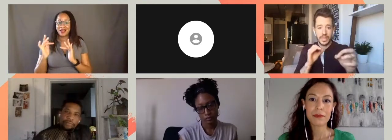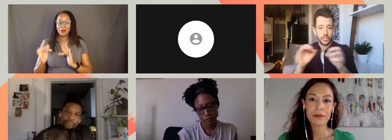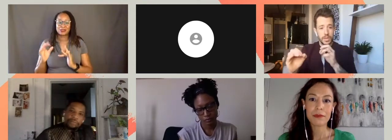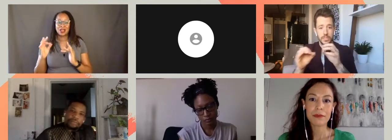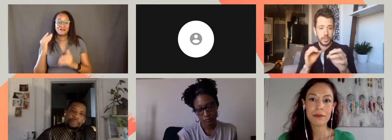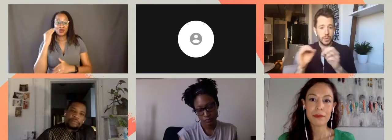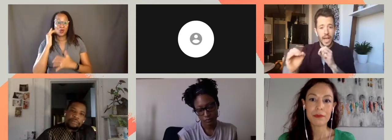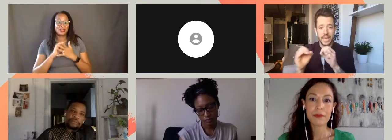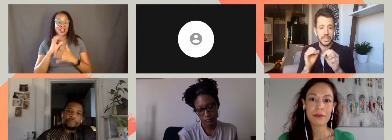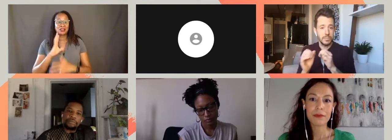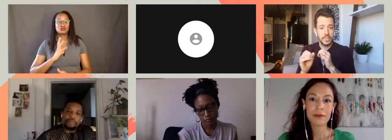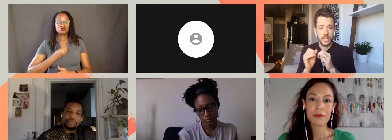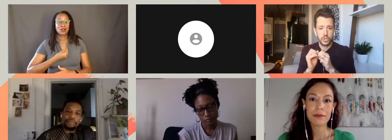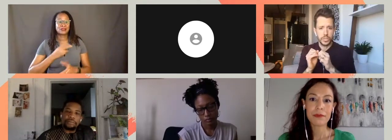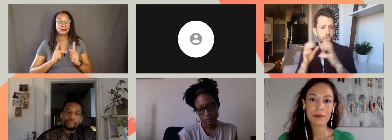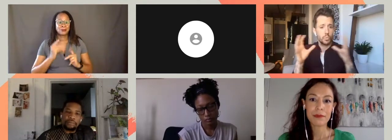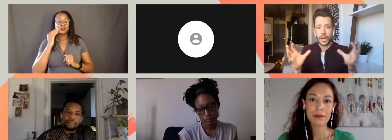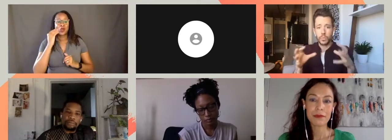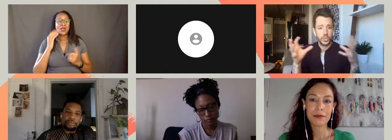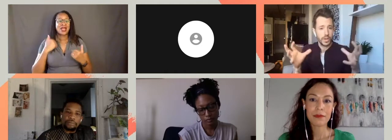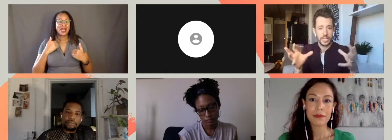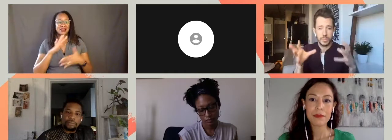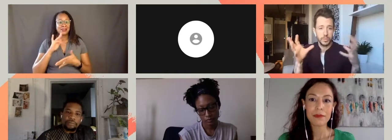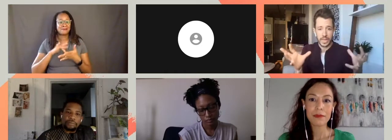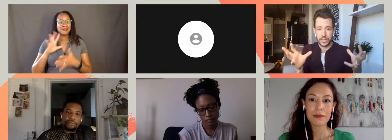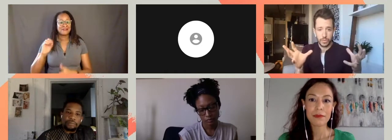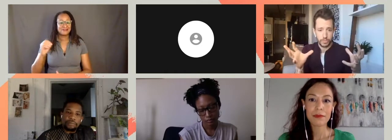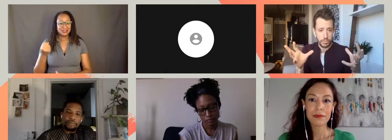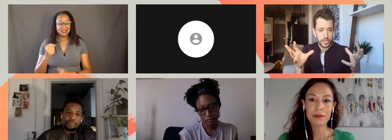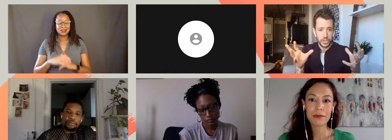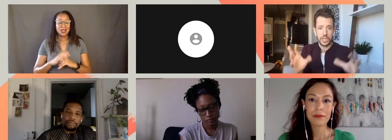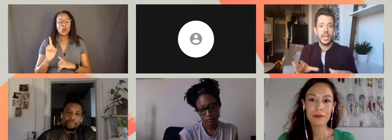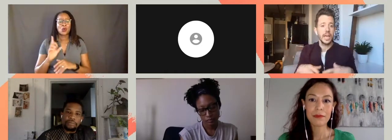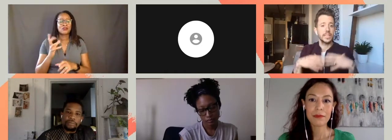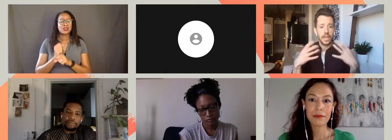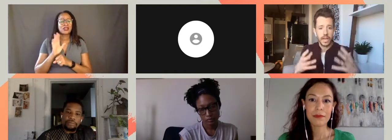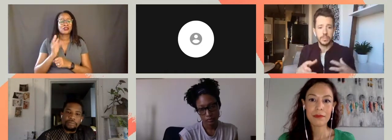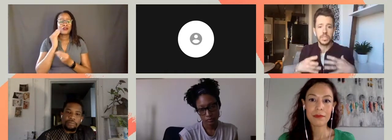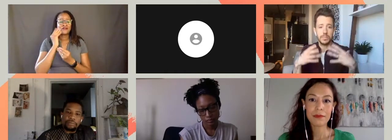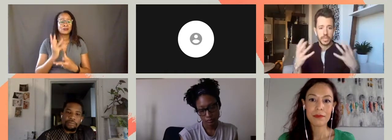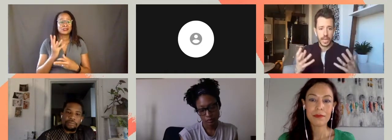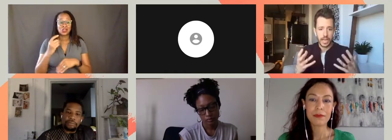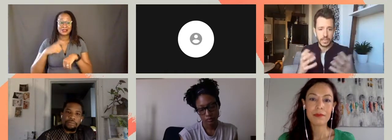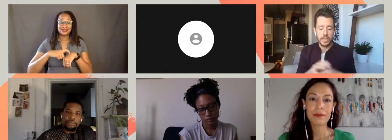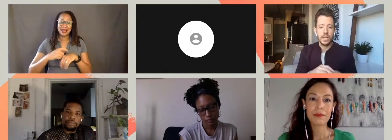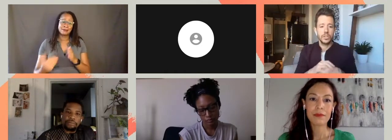that trans people had in the mid century. So where were trans people getting their information? And time and time again